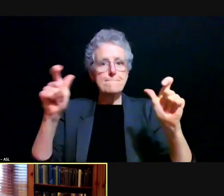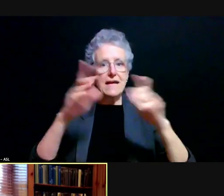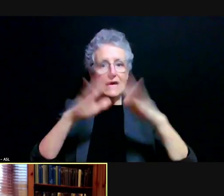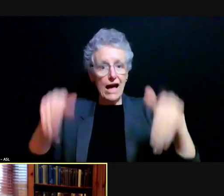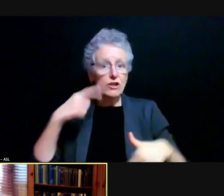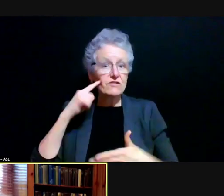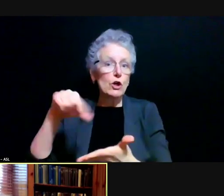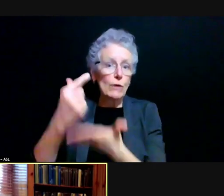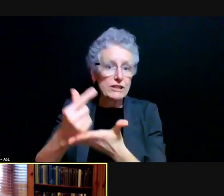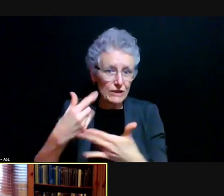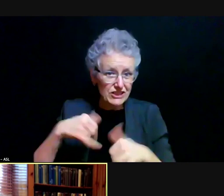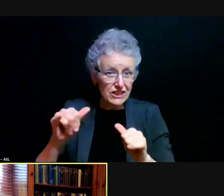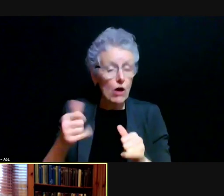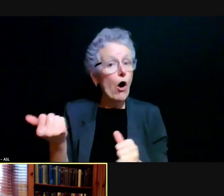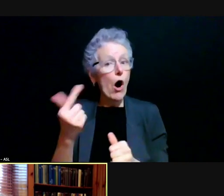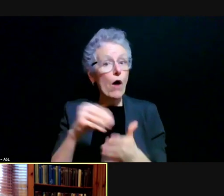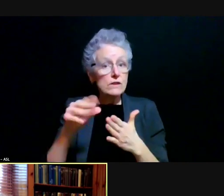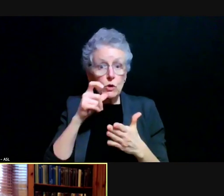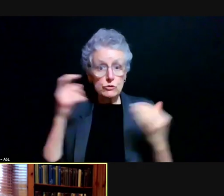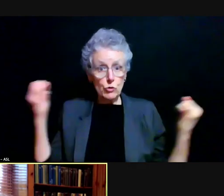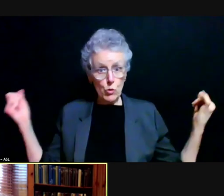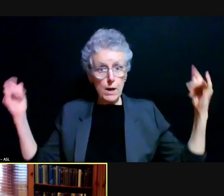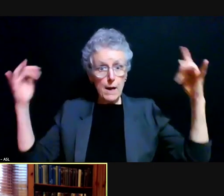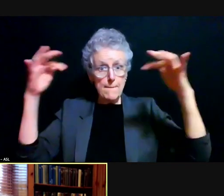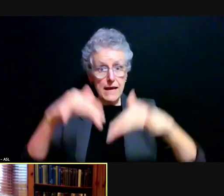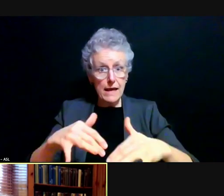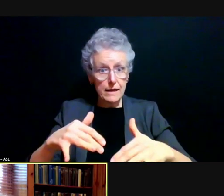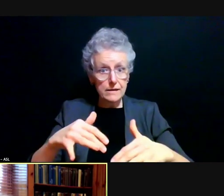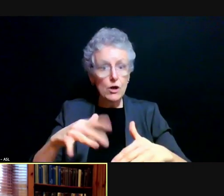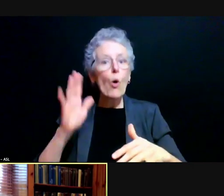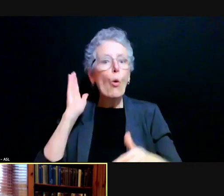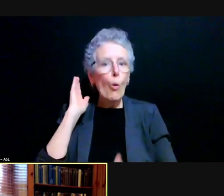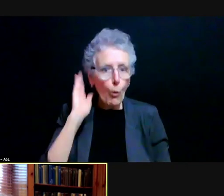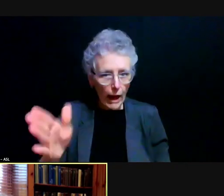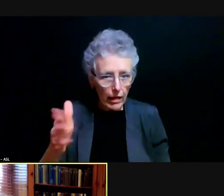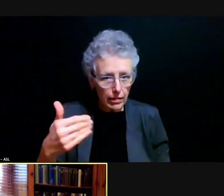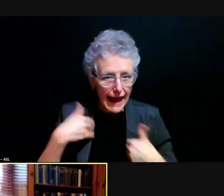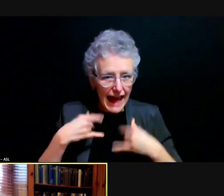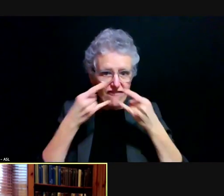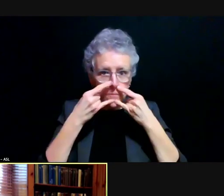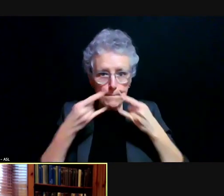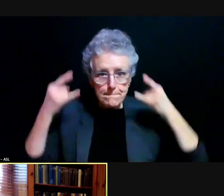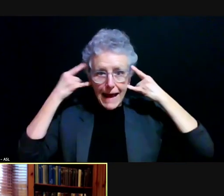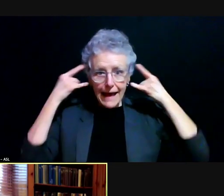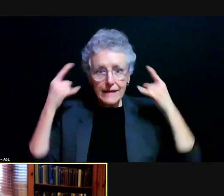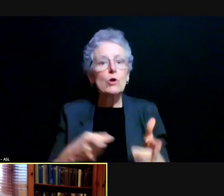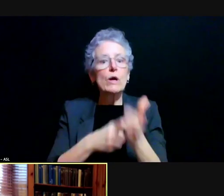All the students that come in are gonna be masked they'll be required to have had a COVID-19 tests